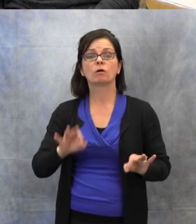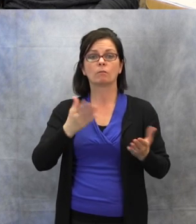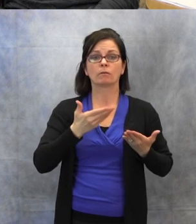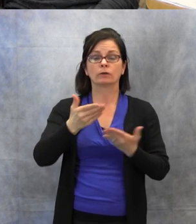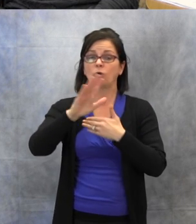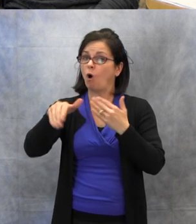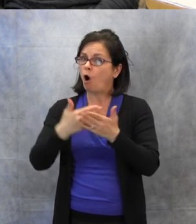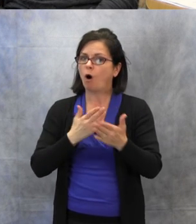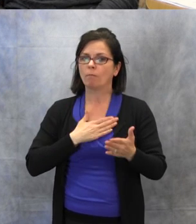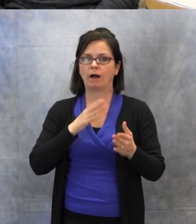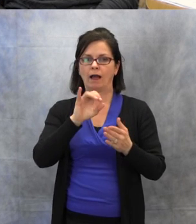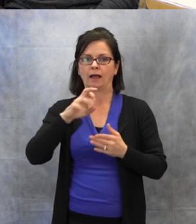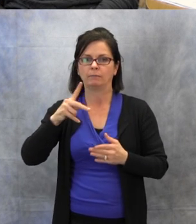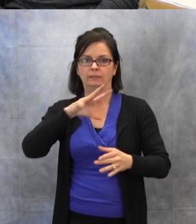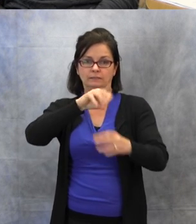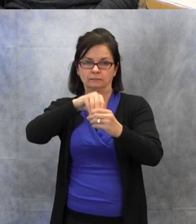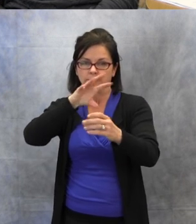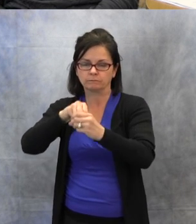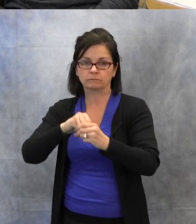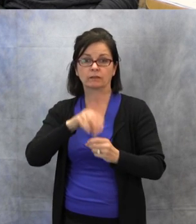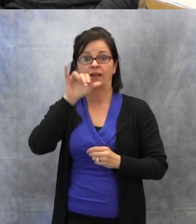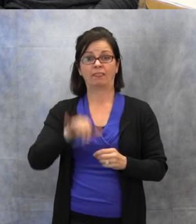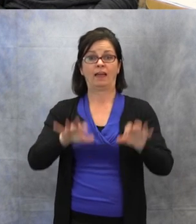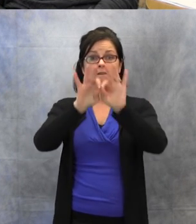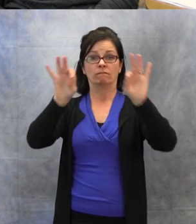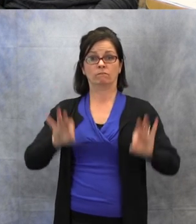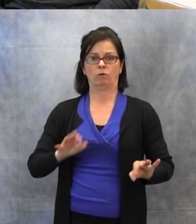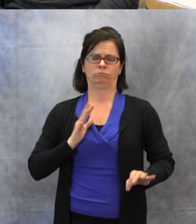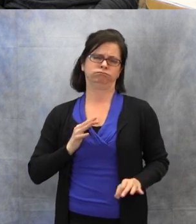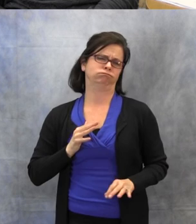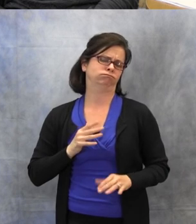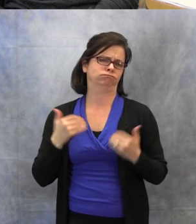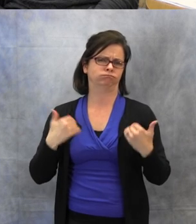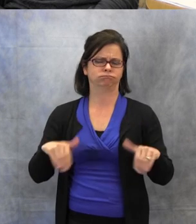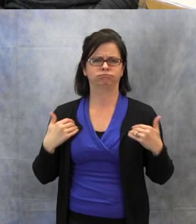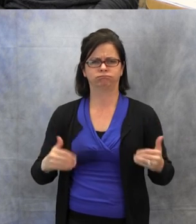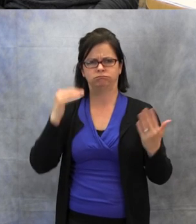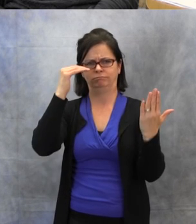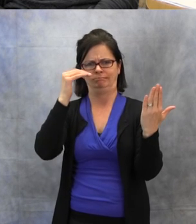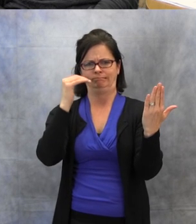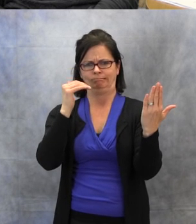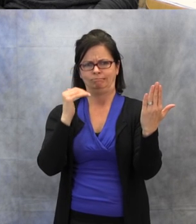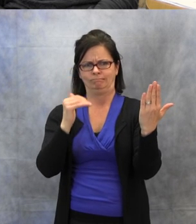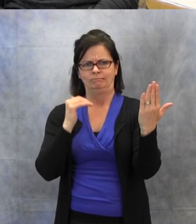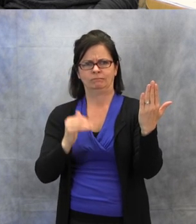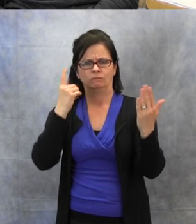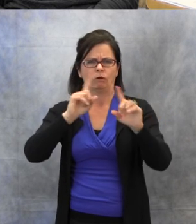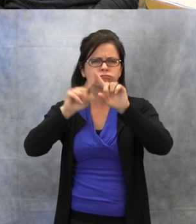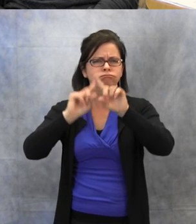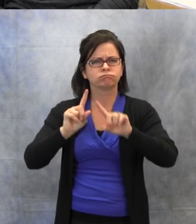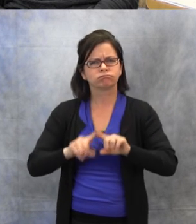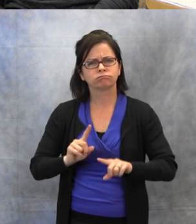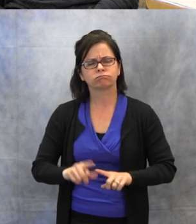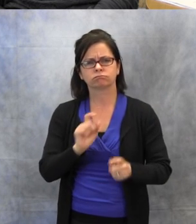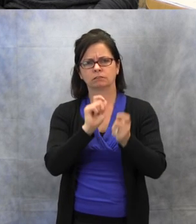with students, and it has a great outline for different accommodations and modifications that are very appropriate for Deaf and